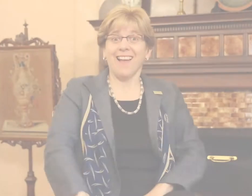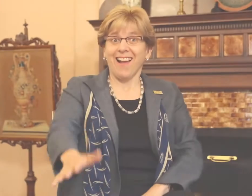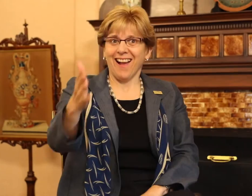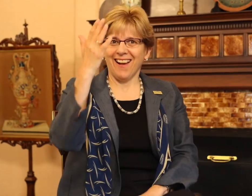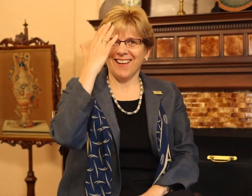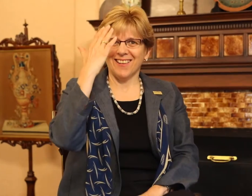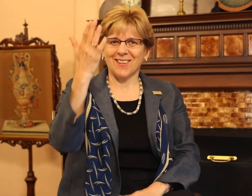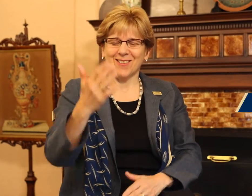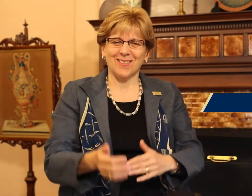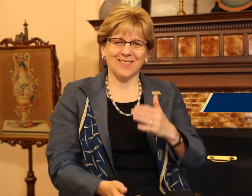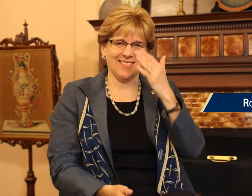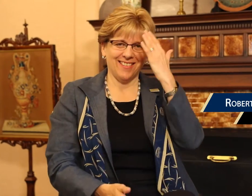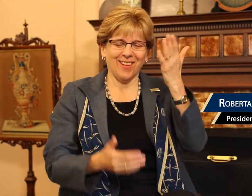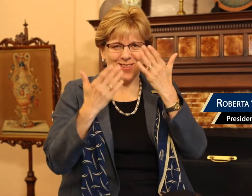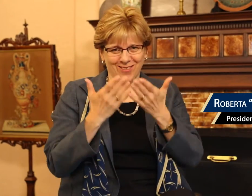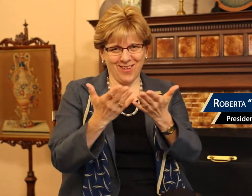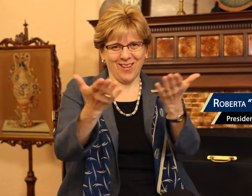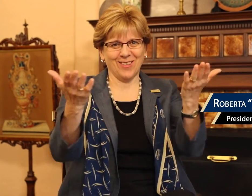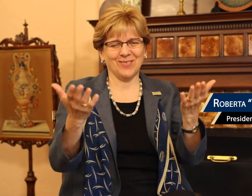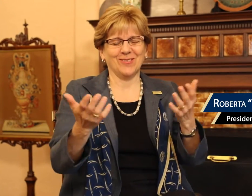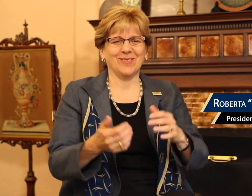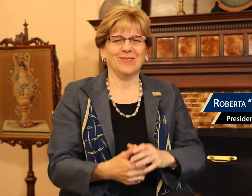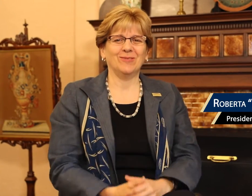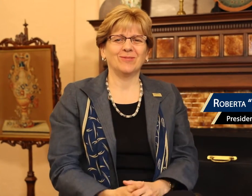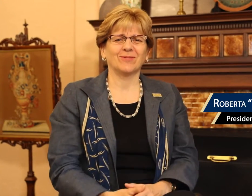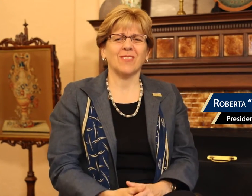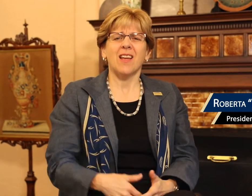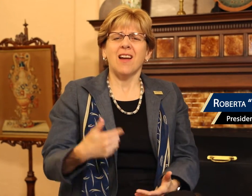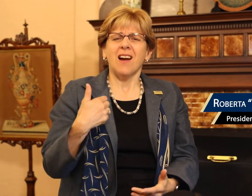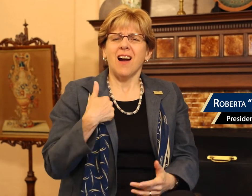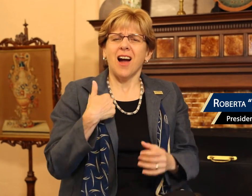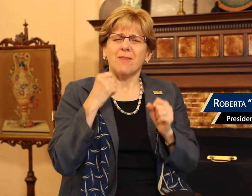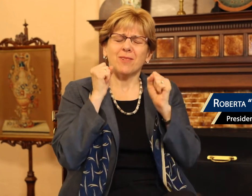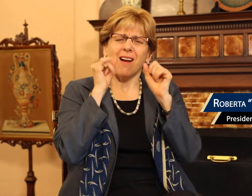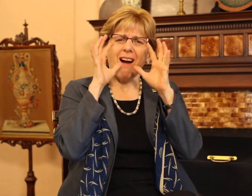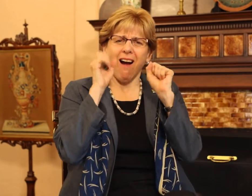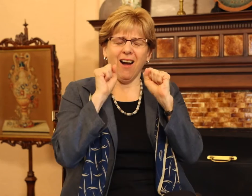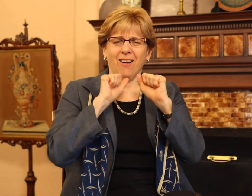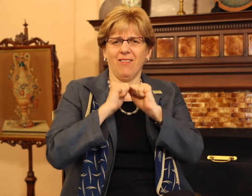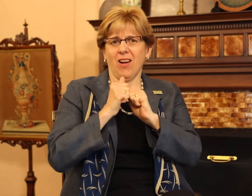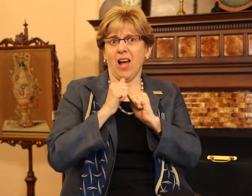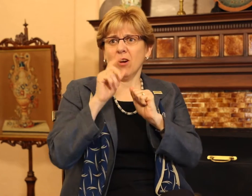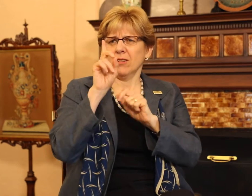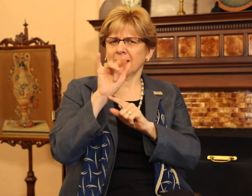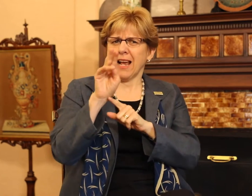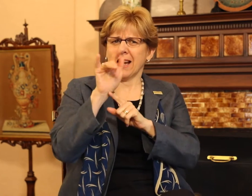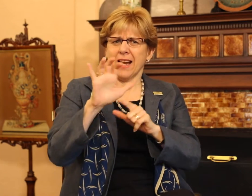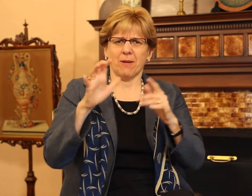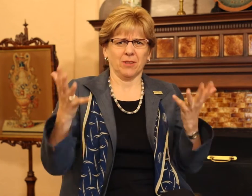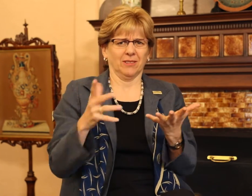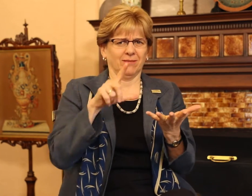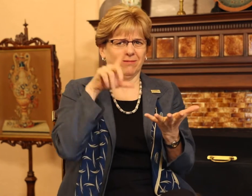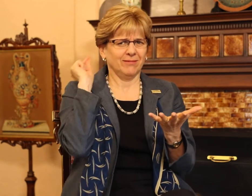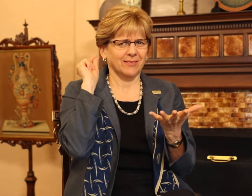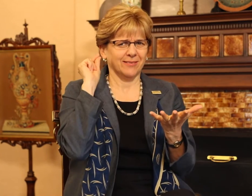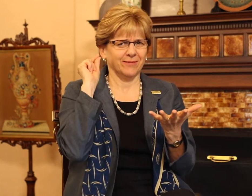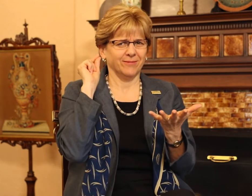Greetings to all of you here at Gallaudet! I am in awe of how dynamic Gallaudet is!